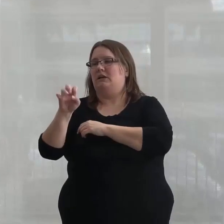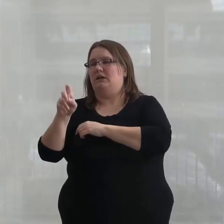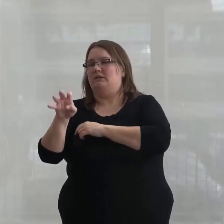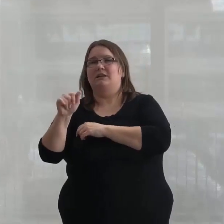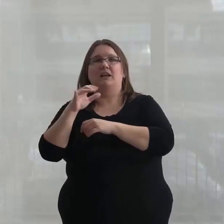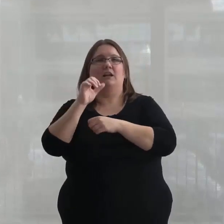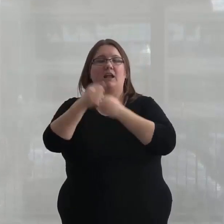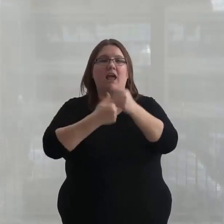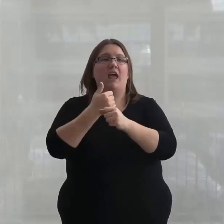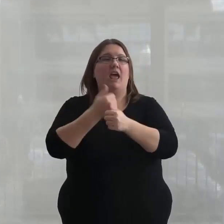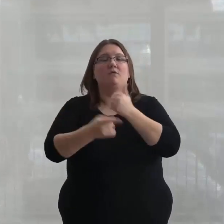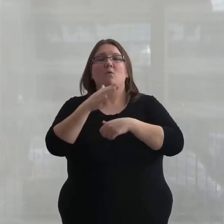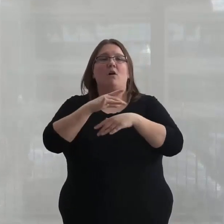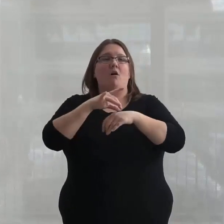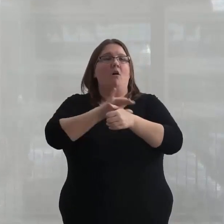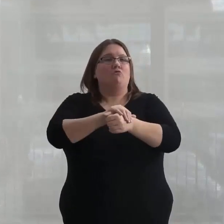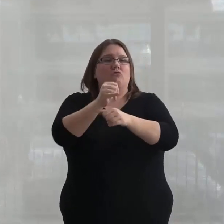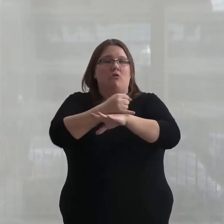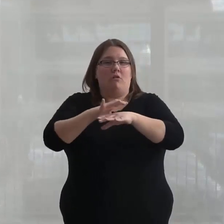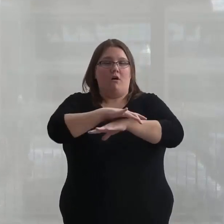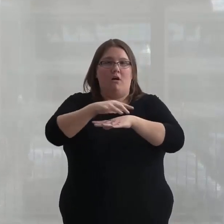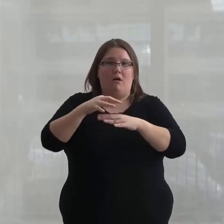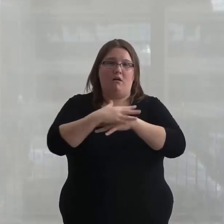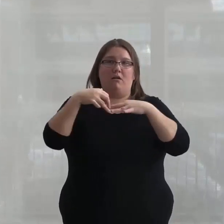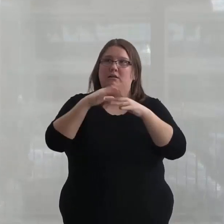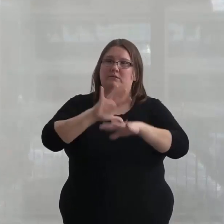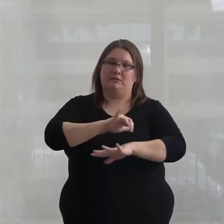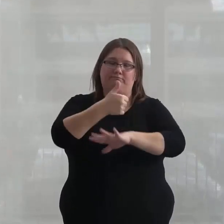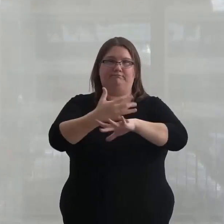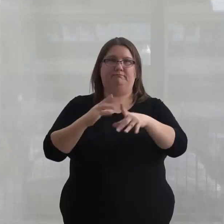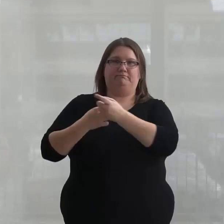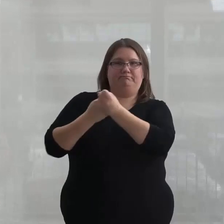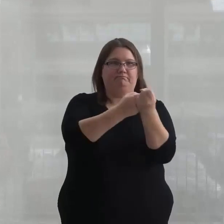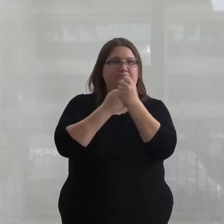Turtle Island that has stood up in solidarity.